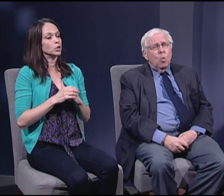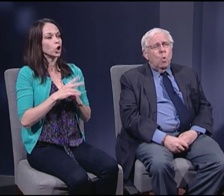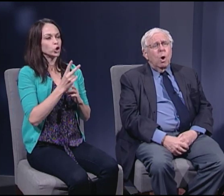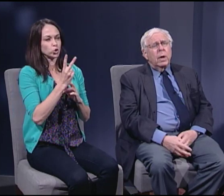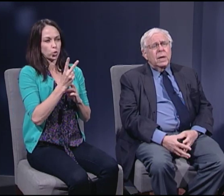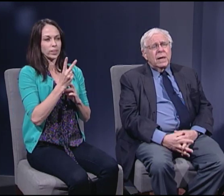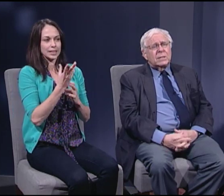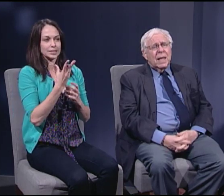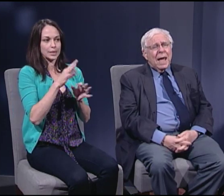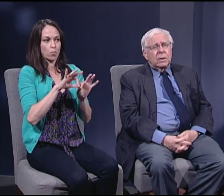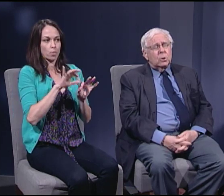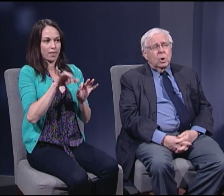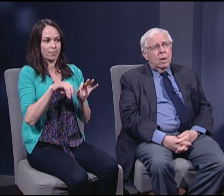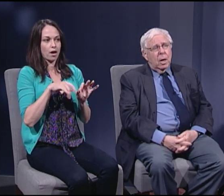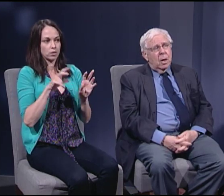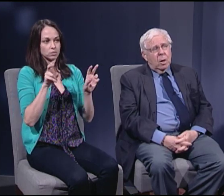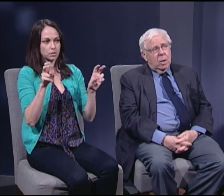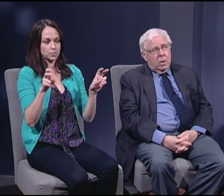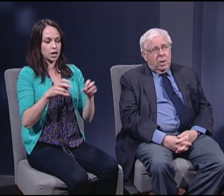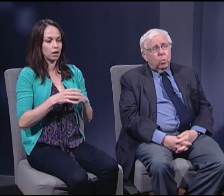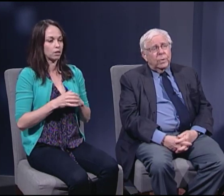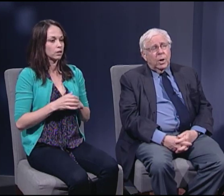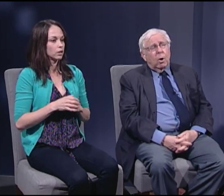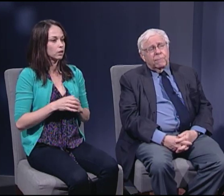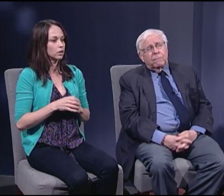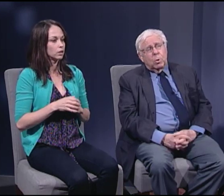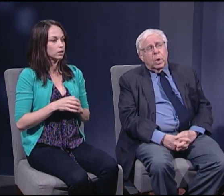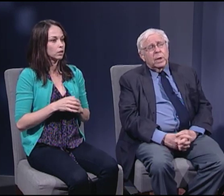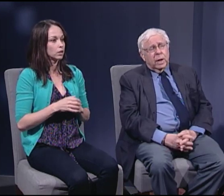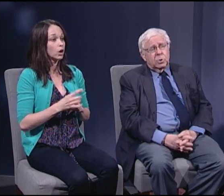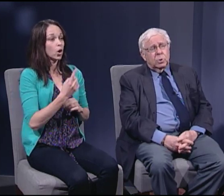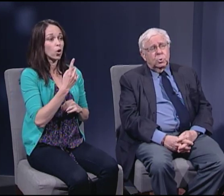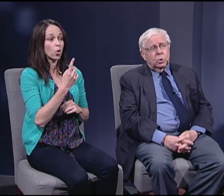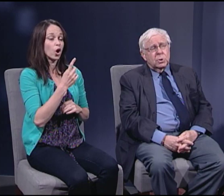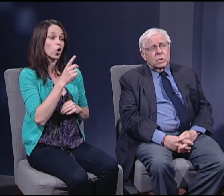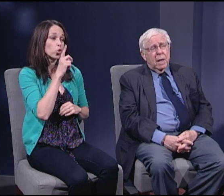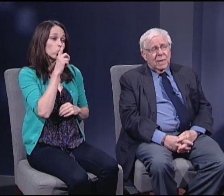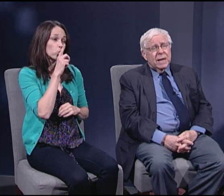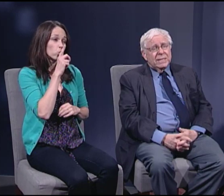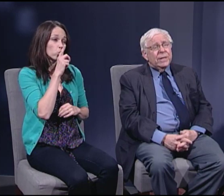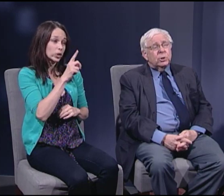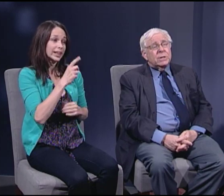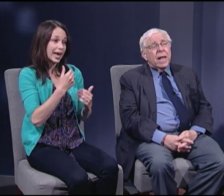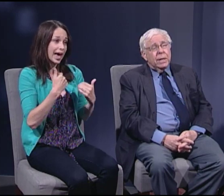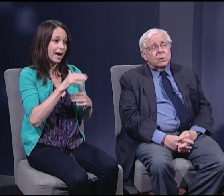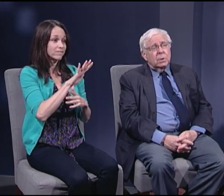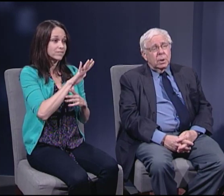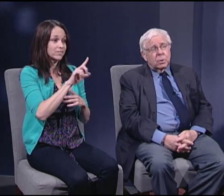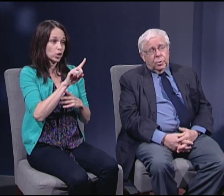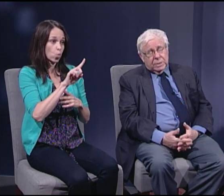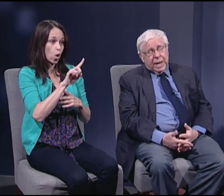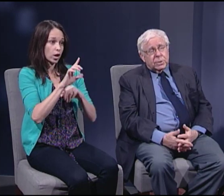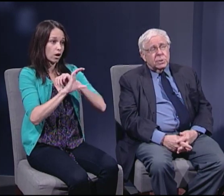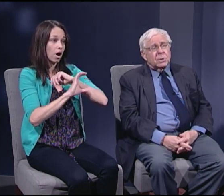One is that there really are 51 constitutions that is each state, including Texas,